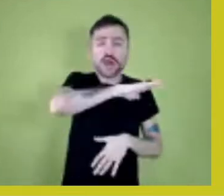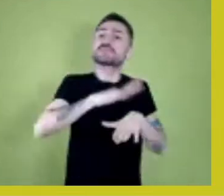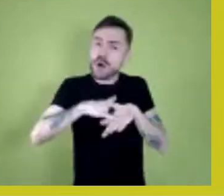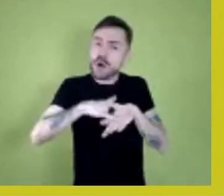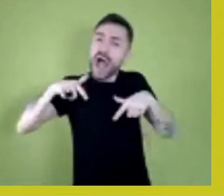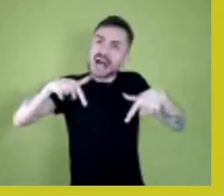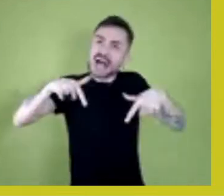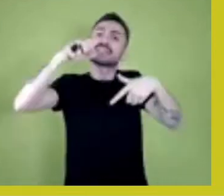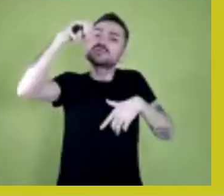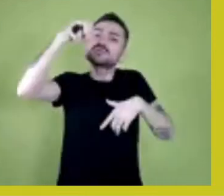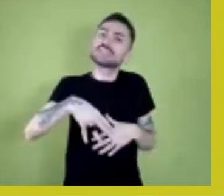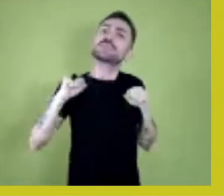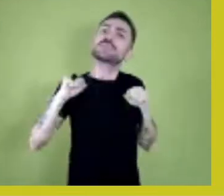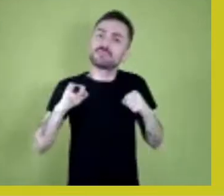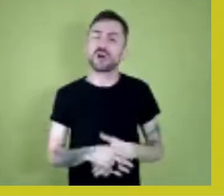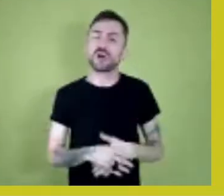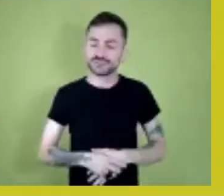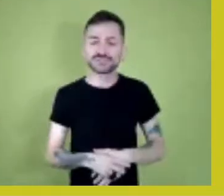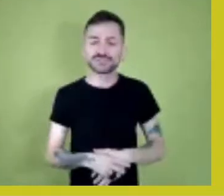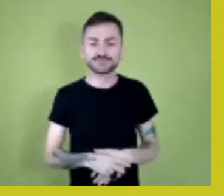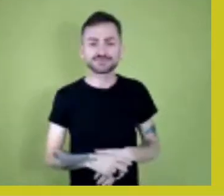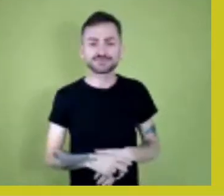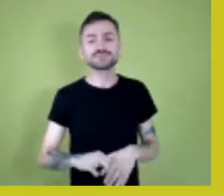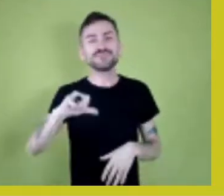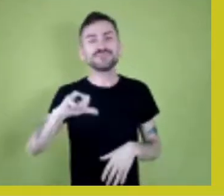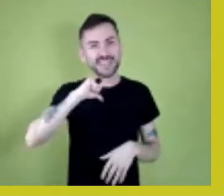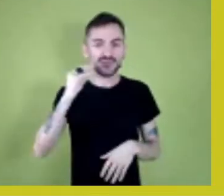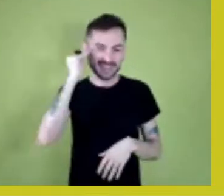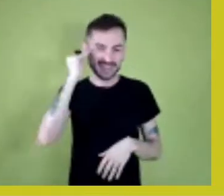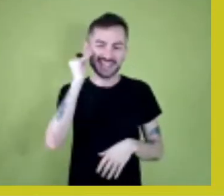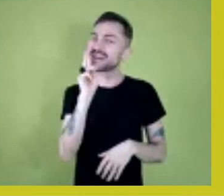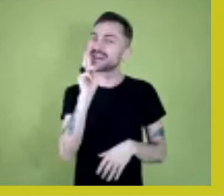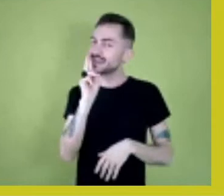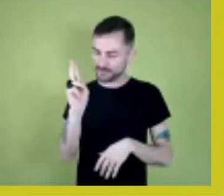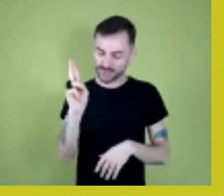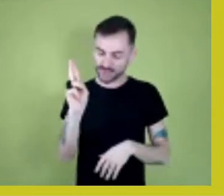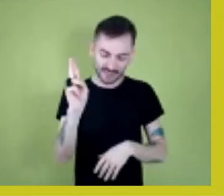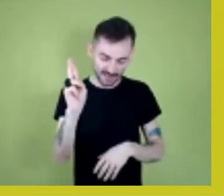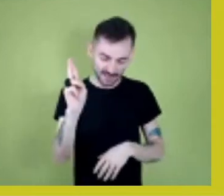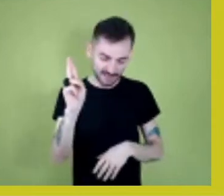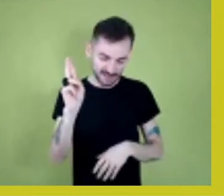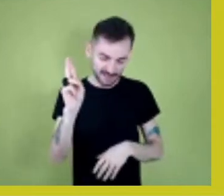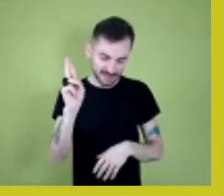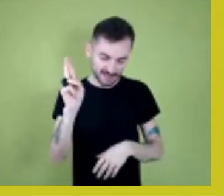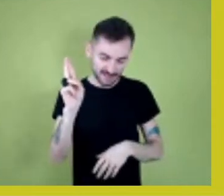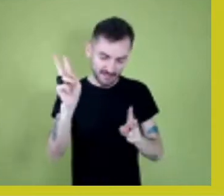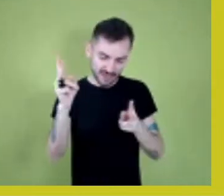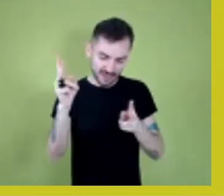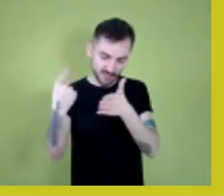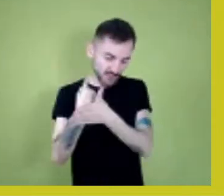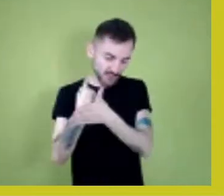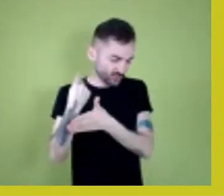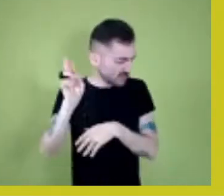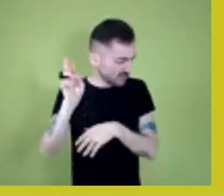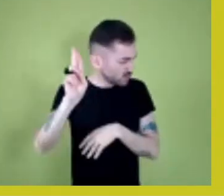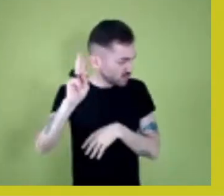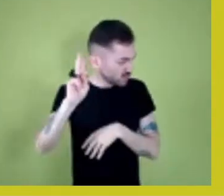So, while I try to answer the question from... I forget his name.